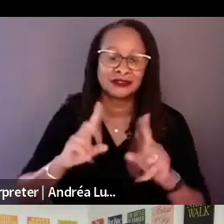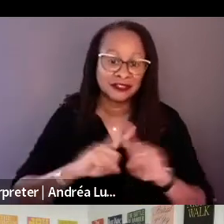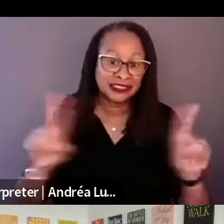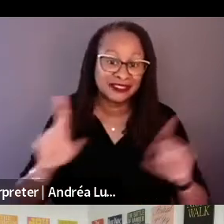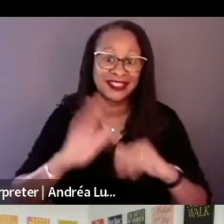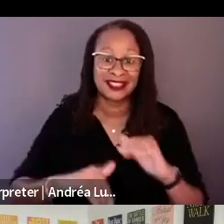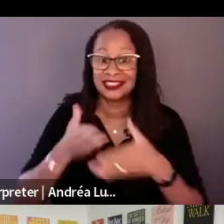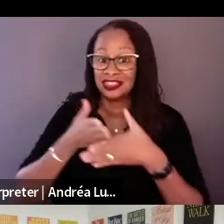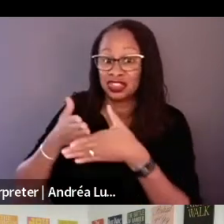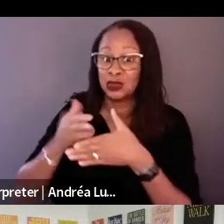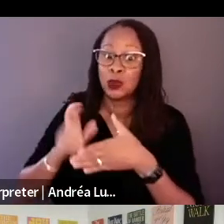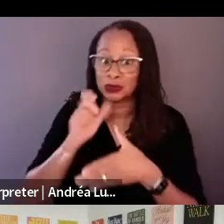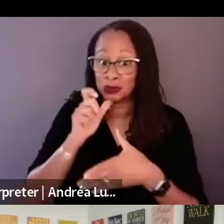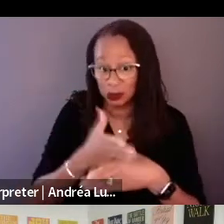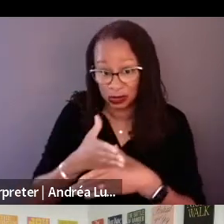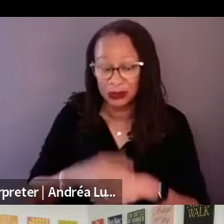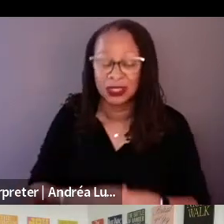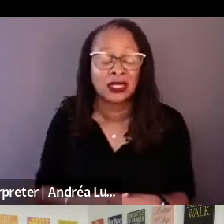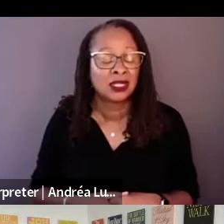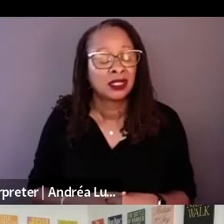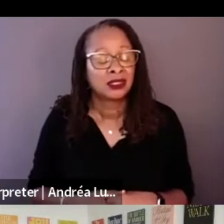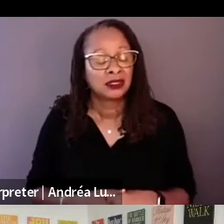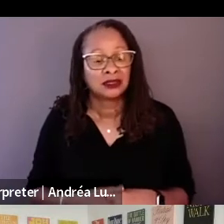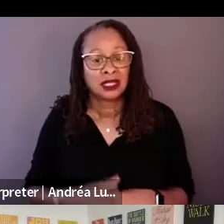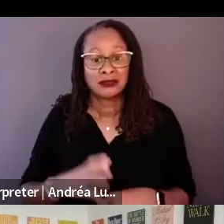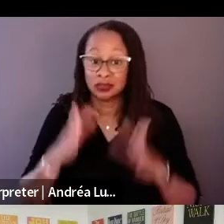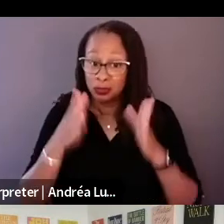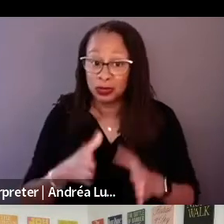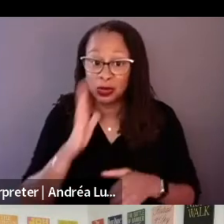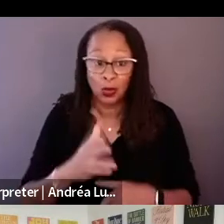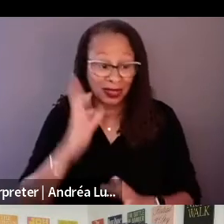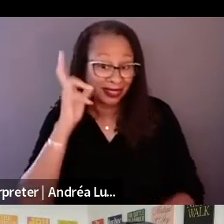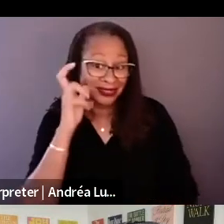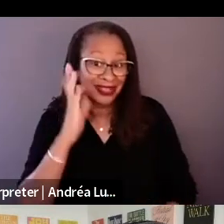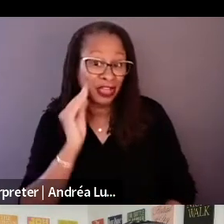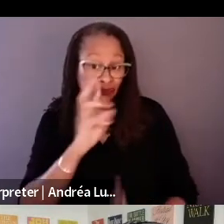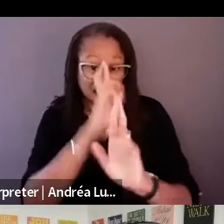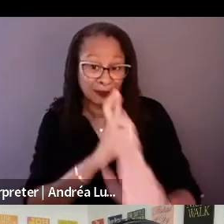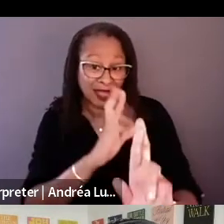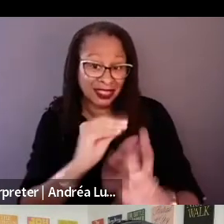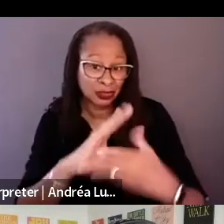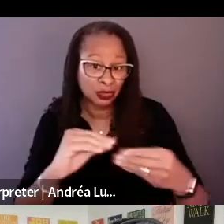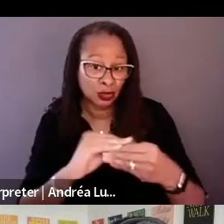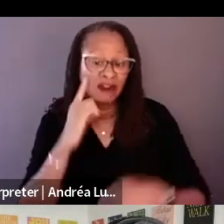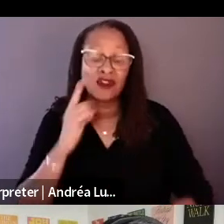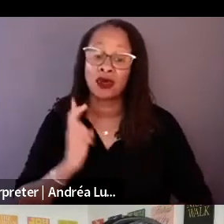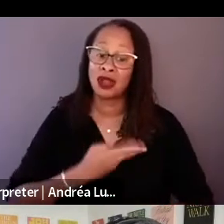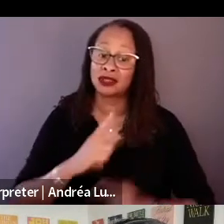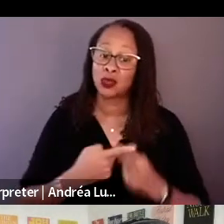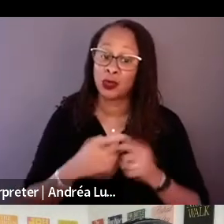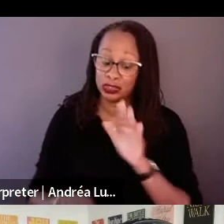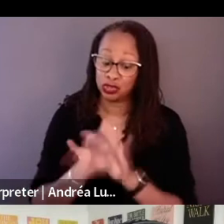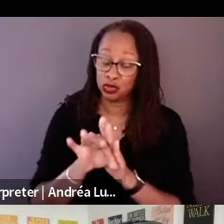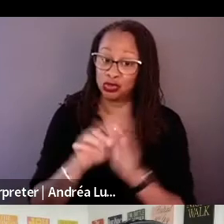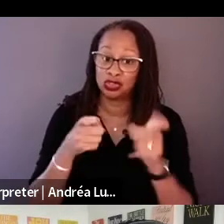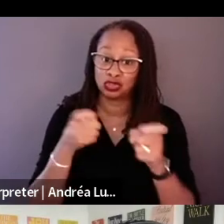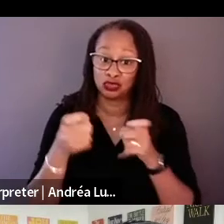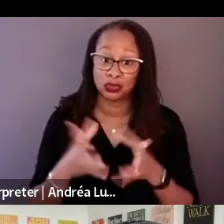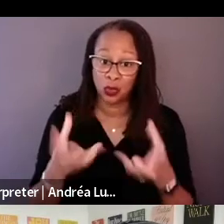I think for us when we're choosing the one to work with, it's important to find someone that not